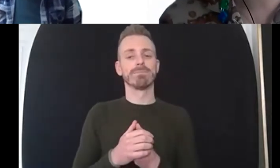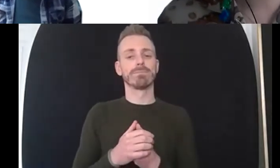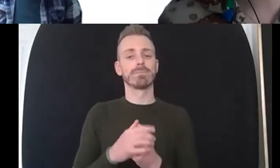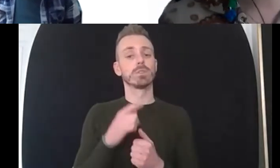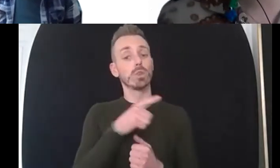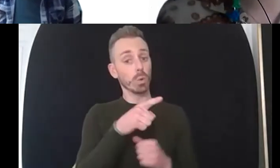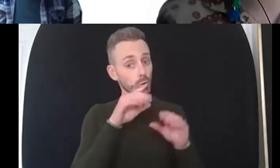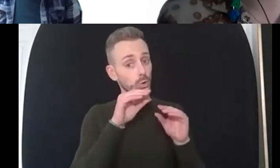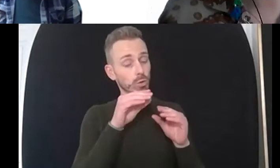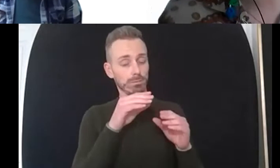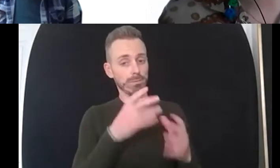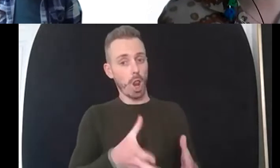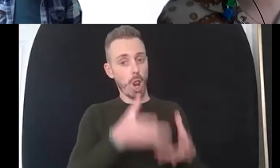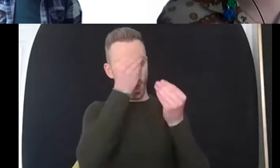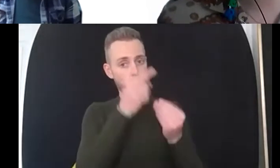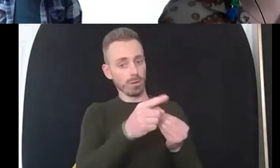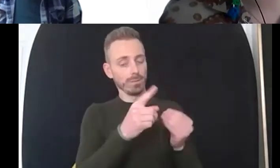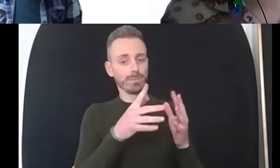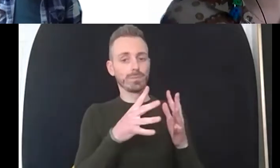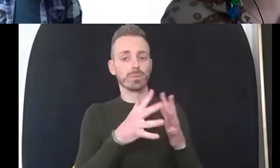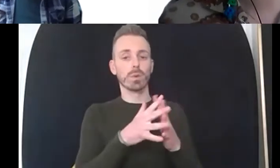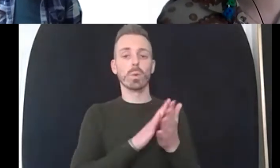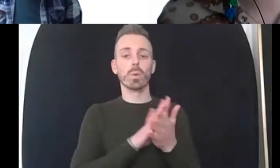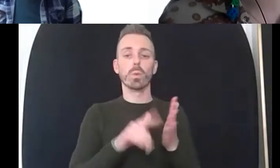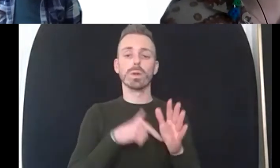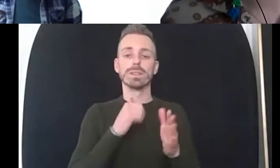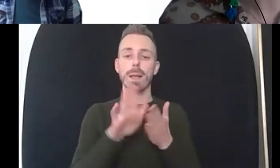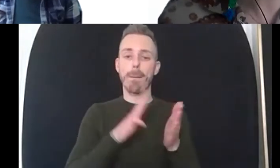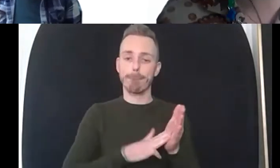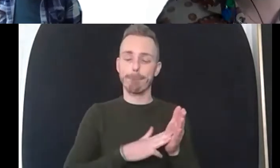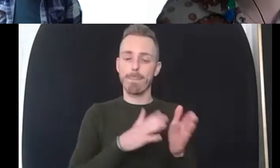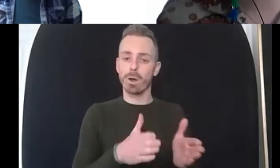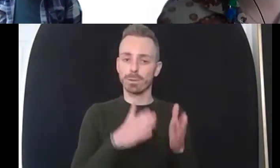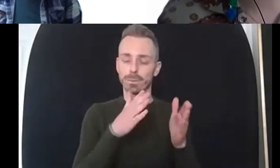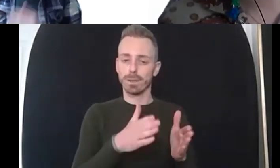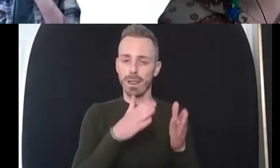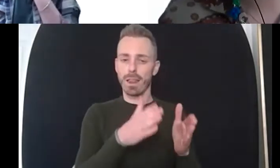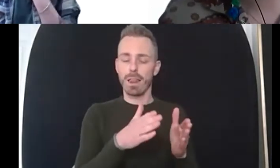you've had much uh you have a different loads of different practices that you're accustomed to